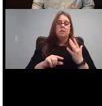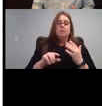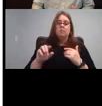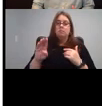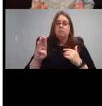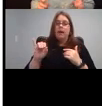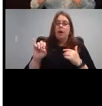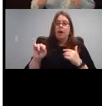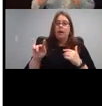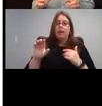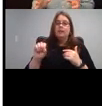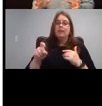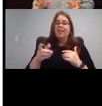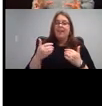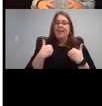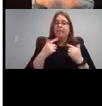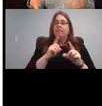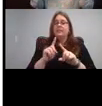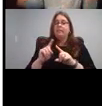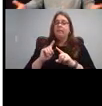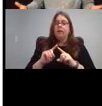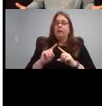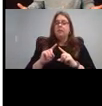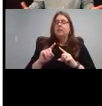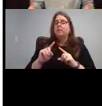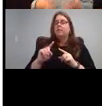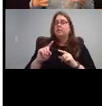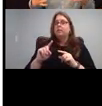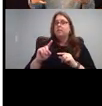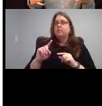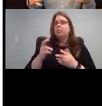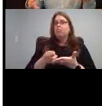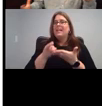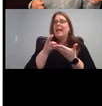call like rehab resources that therapy resources for listening